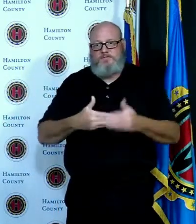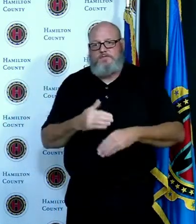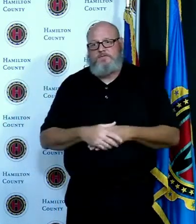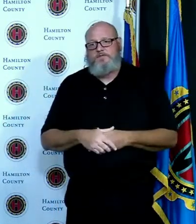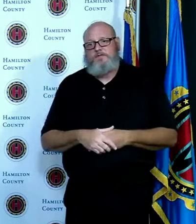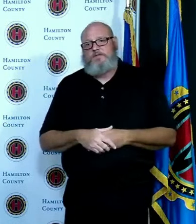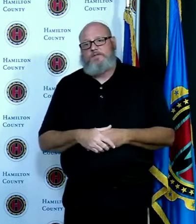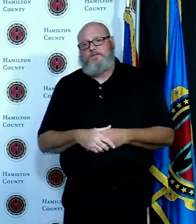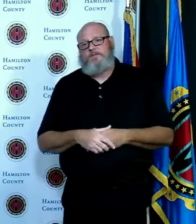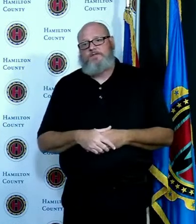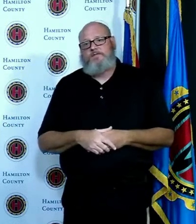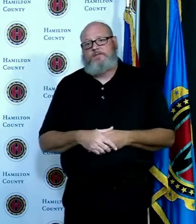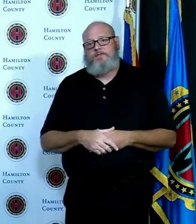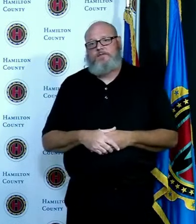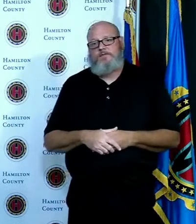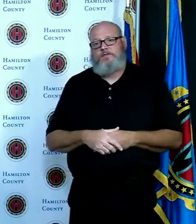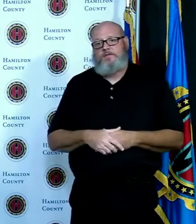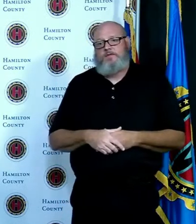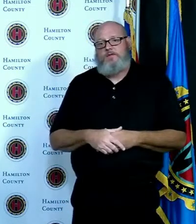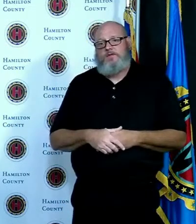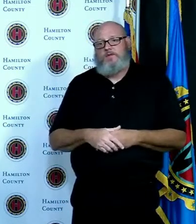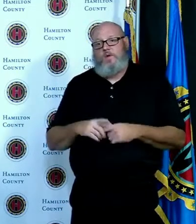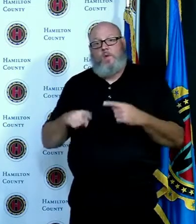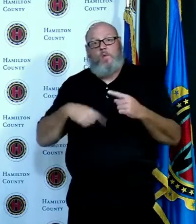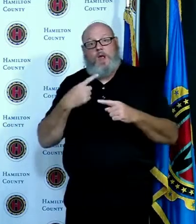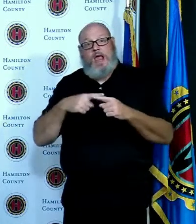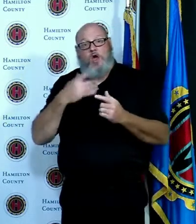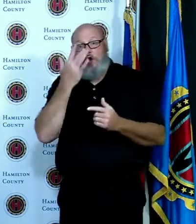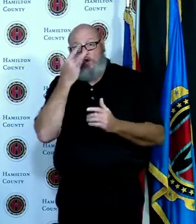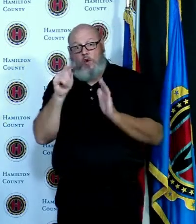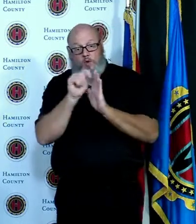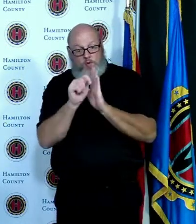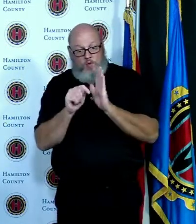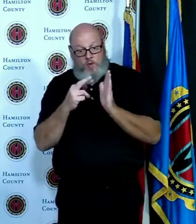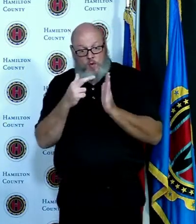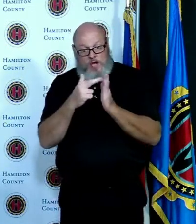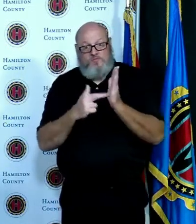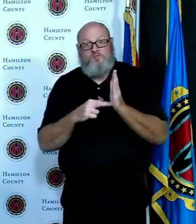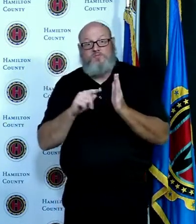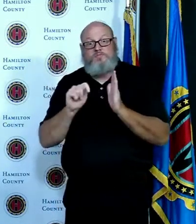our masks obviously and we were distancing from one another as well so thank you so much for